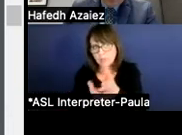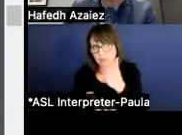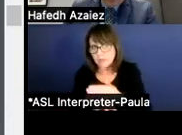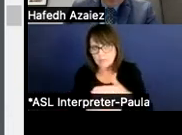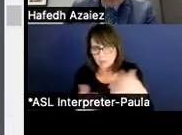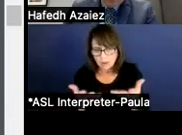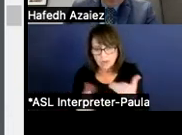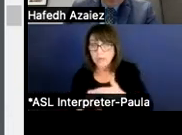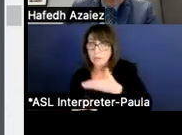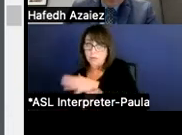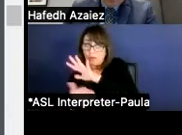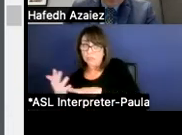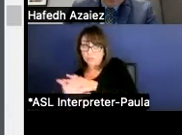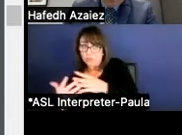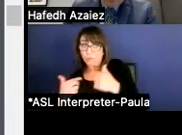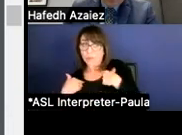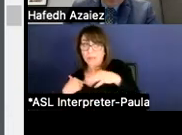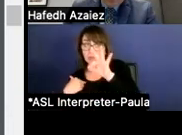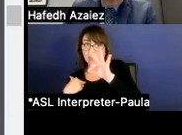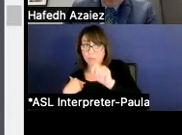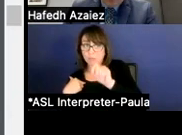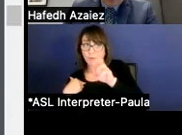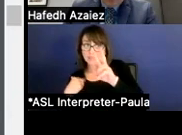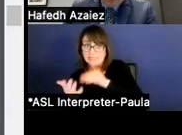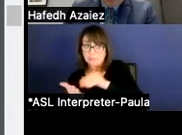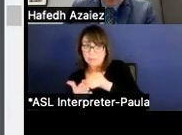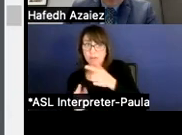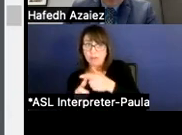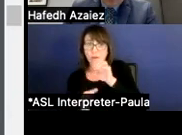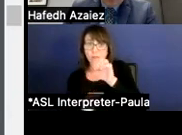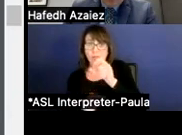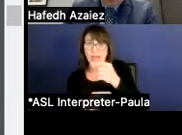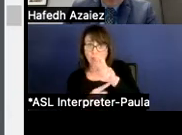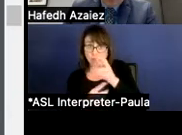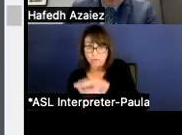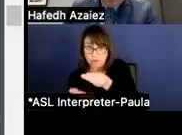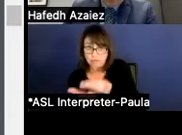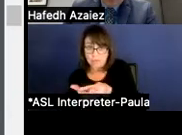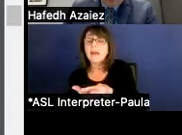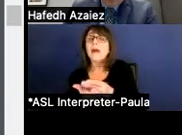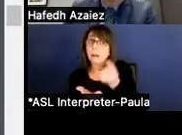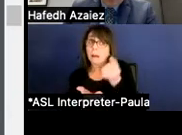we have 9.6 million of ESSER funding of positions that we need to bring back into the budget